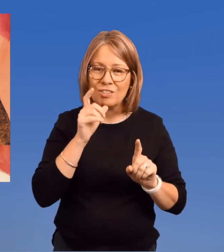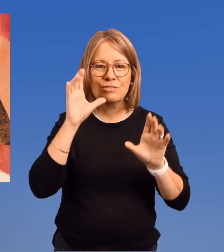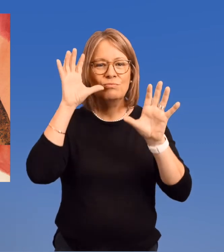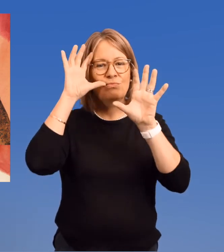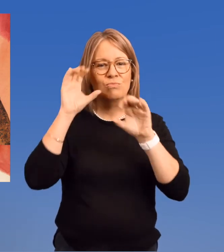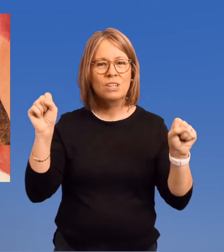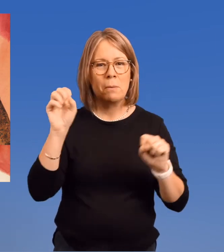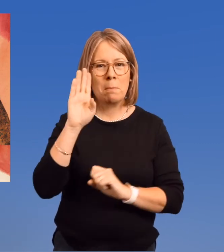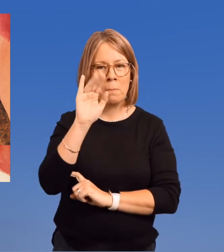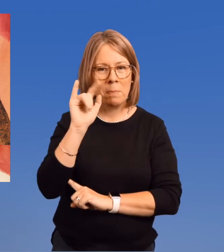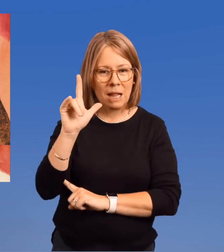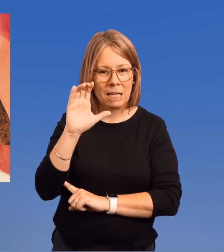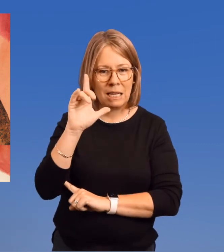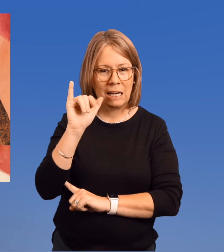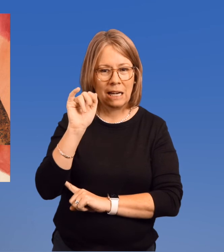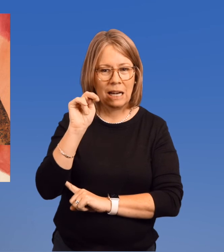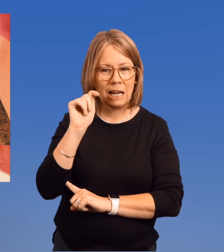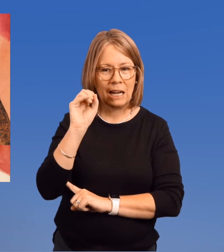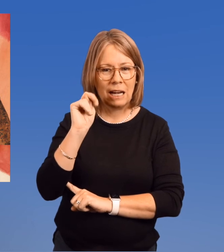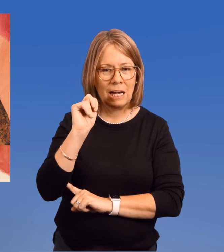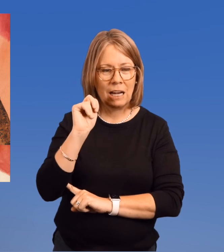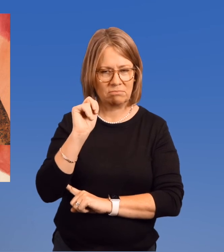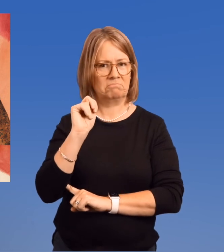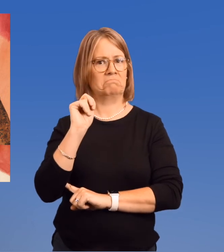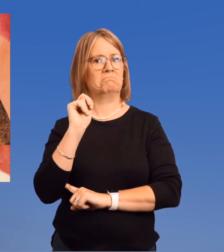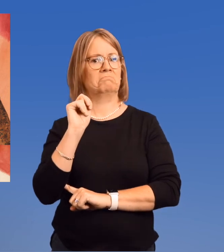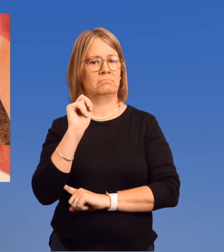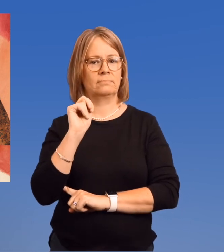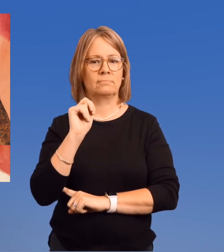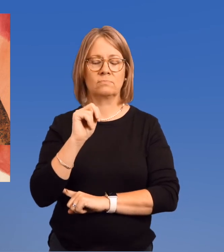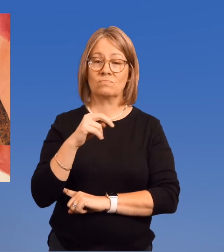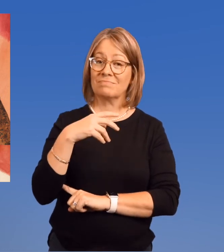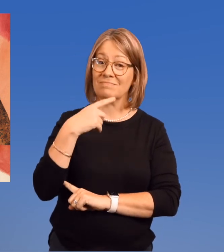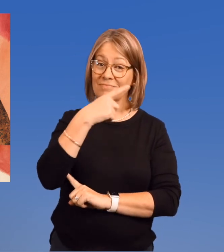It was from President Bill Clinton.